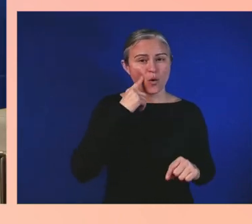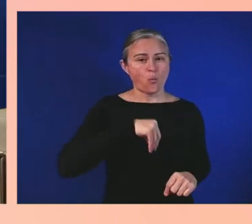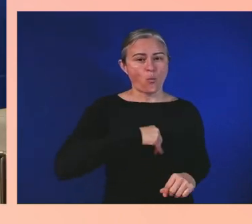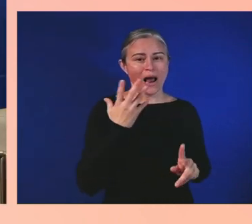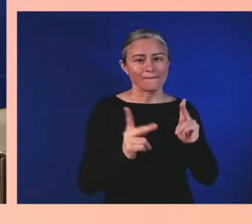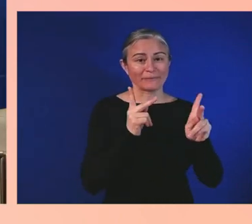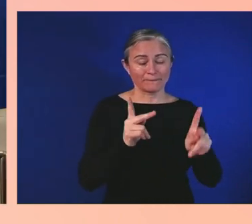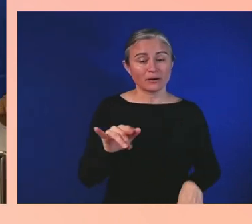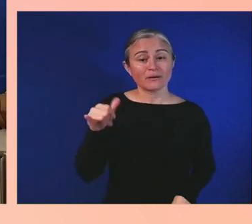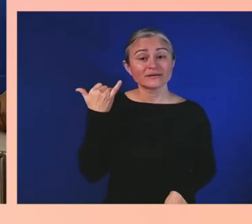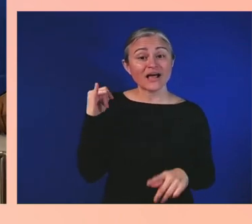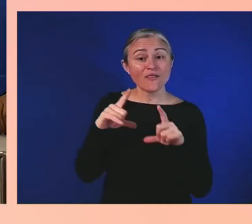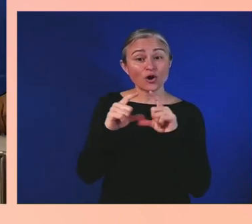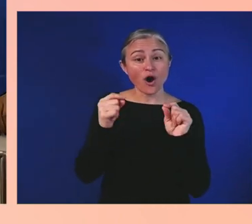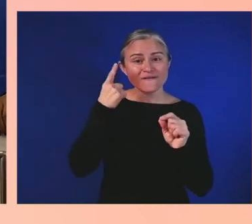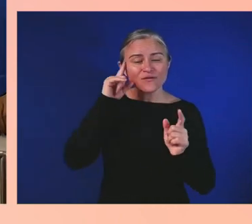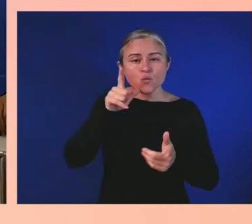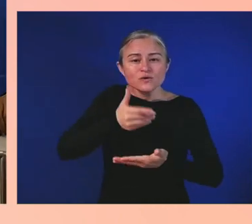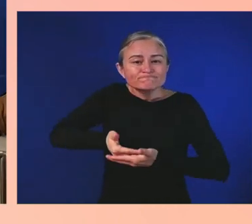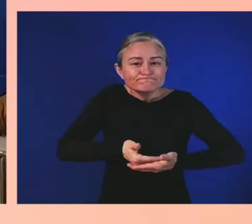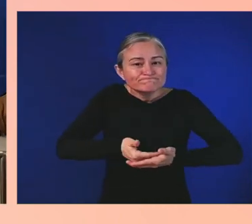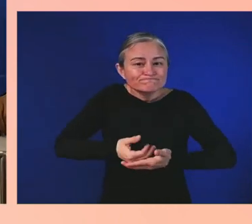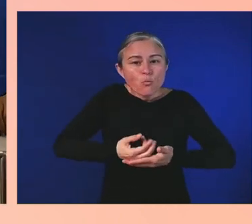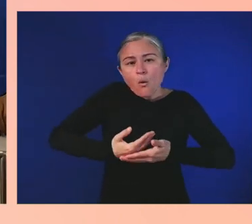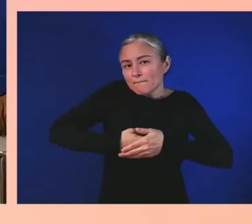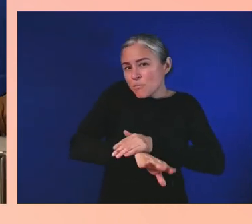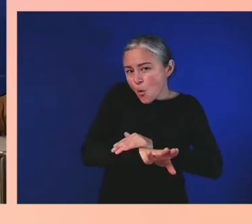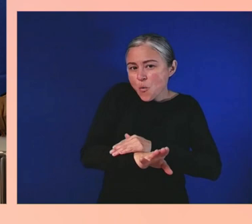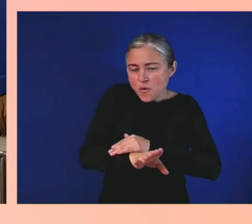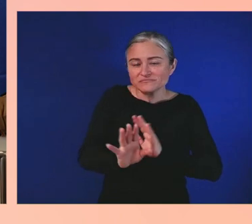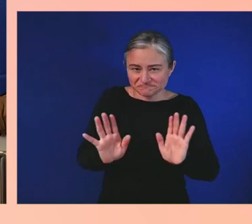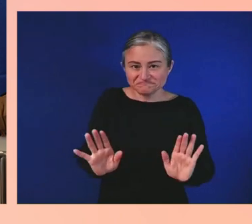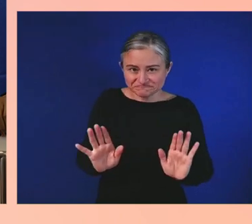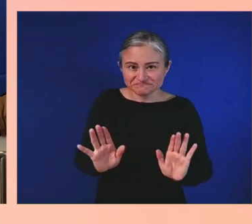people who had been elected officials, you know that vital records are very